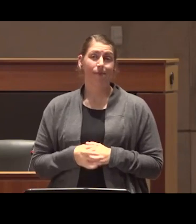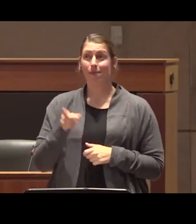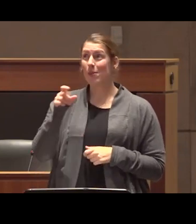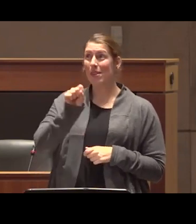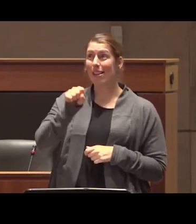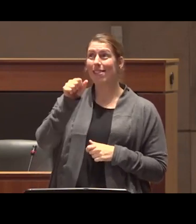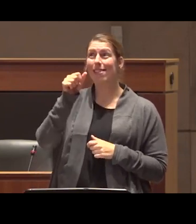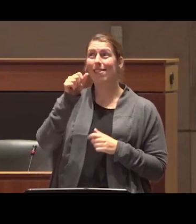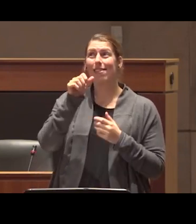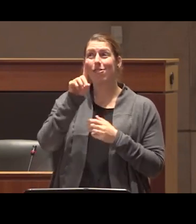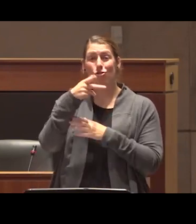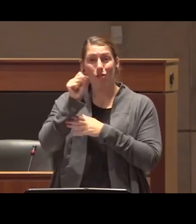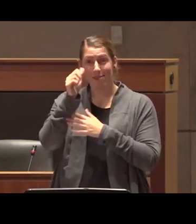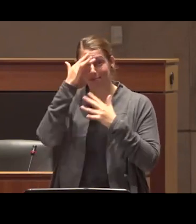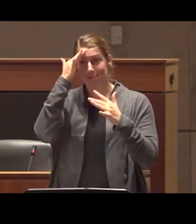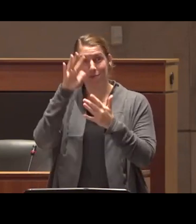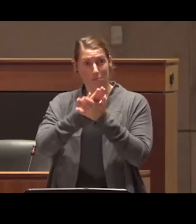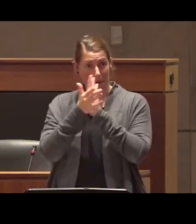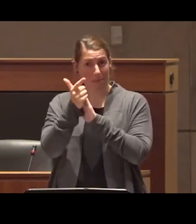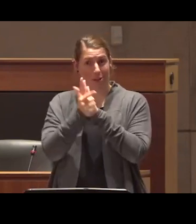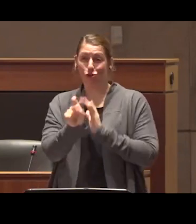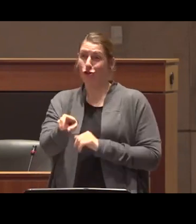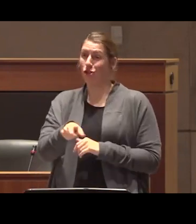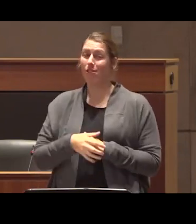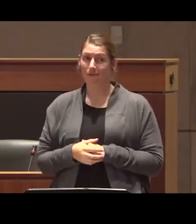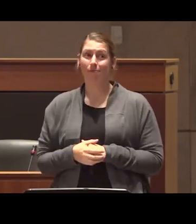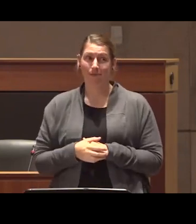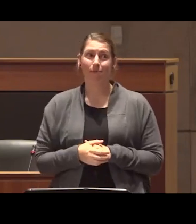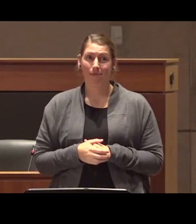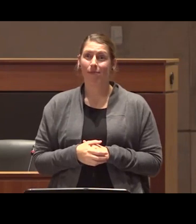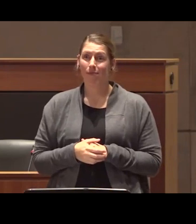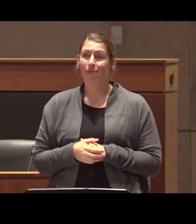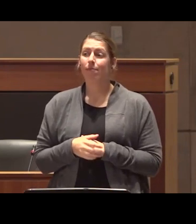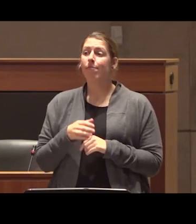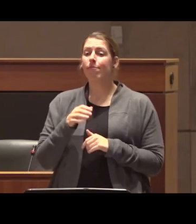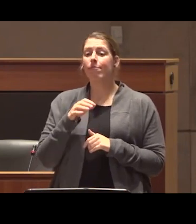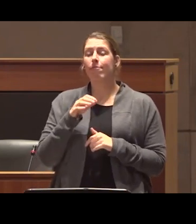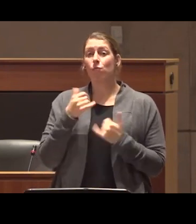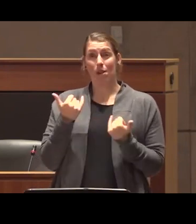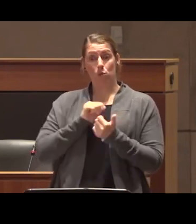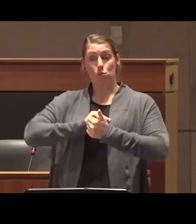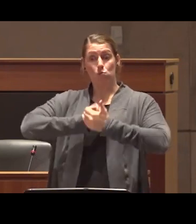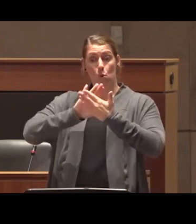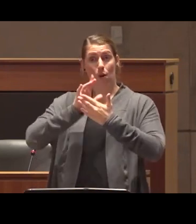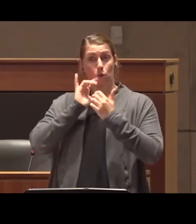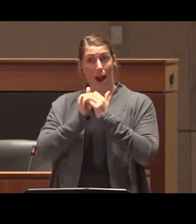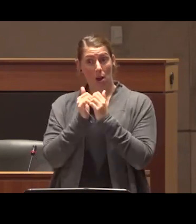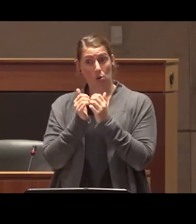should be legalized and regulated I take strong issue with the route that we are going in and